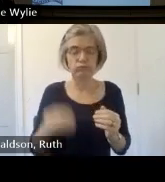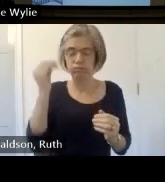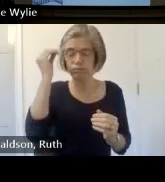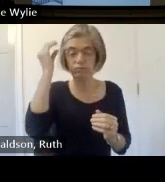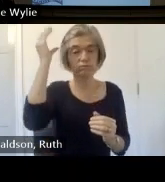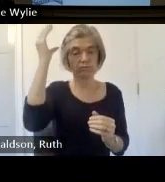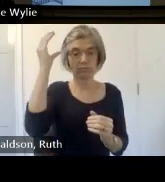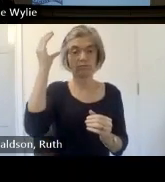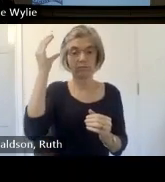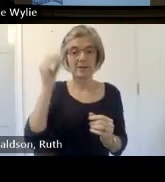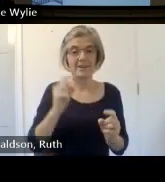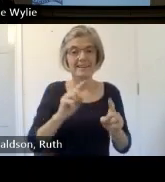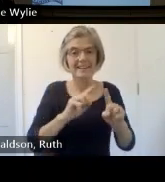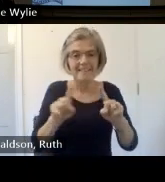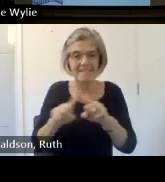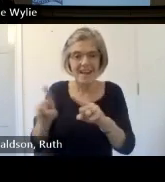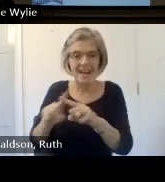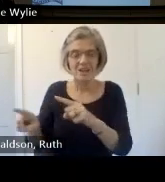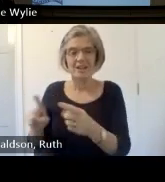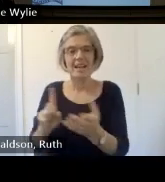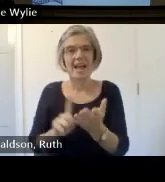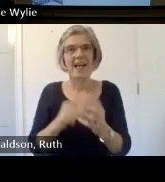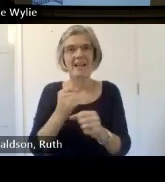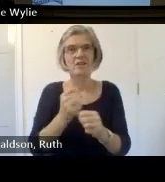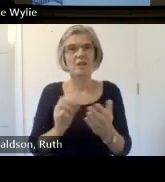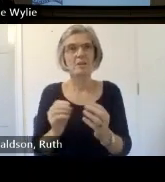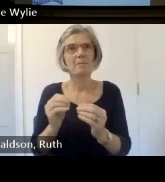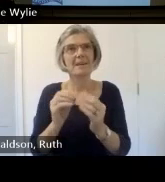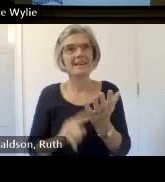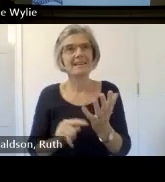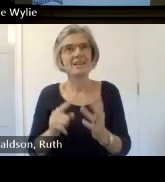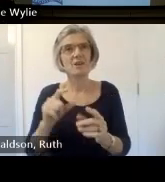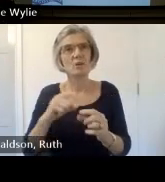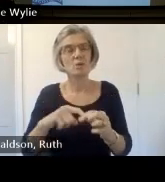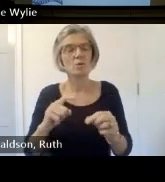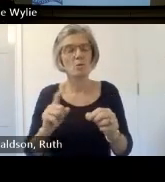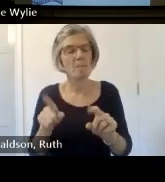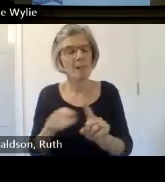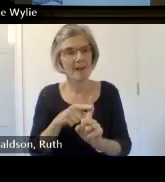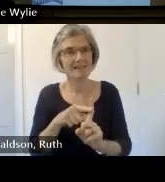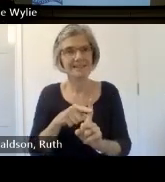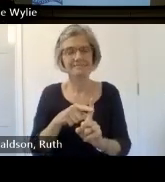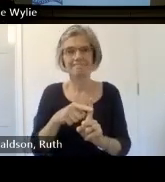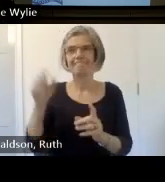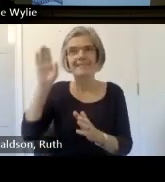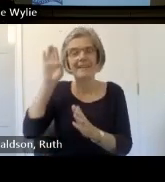diversity of follow fellow LGBTQ plus people in Scotland's loved experience of everyday's